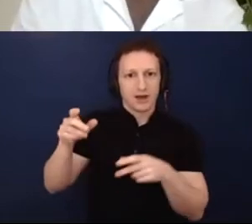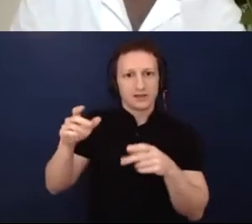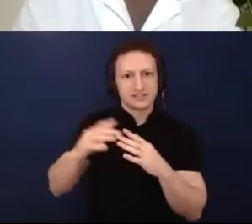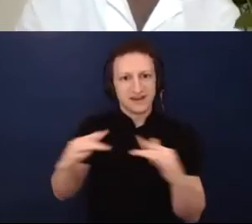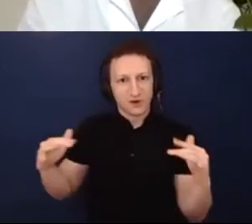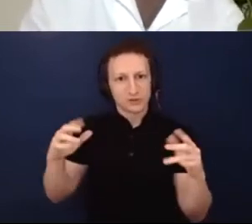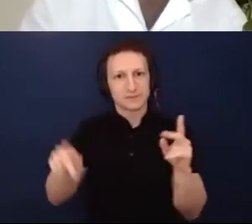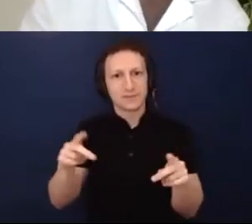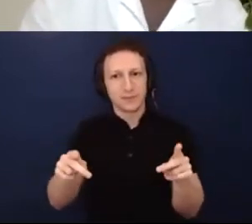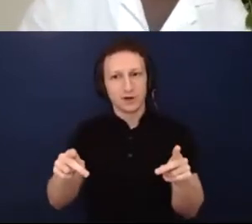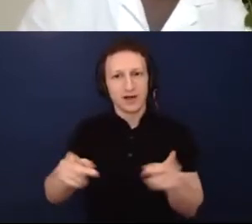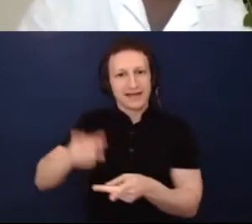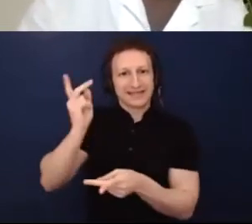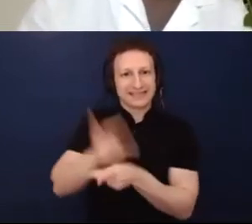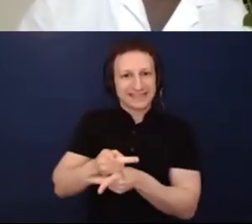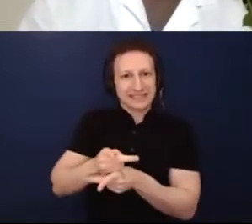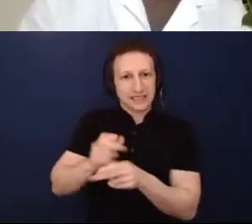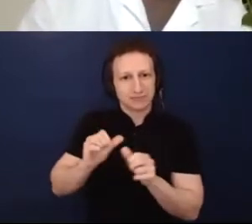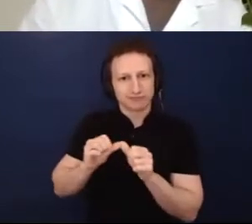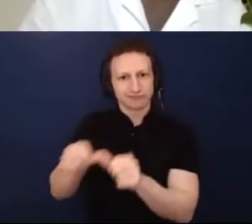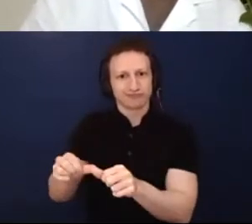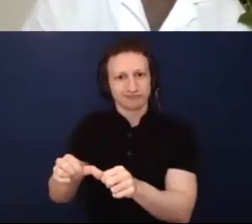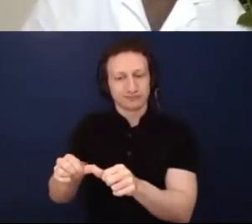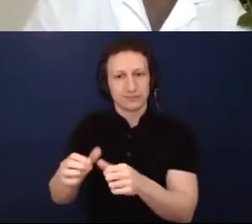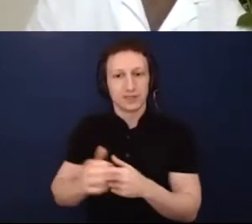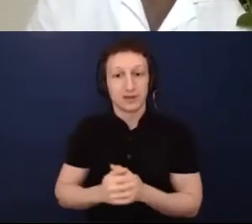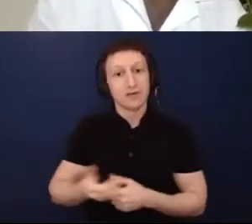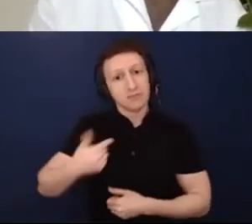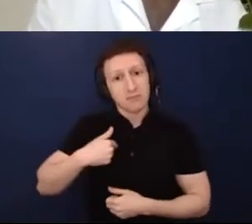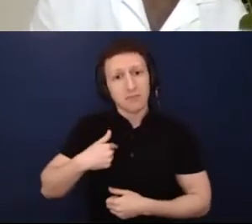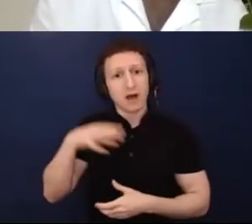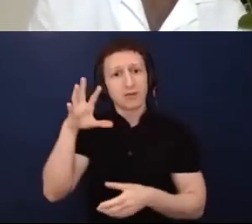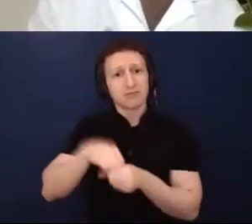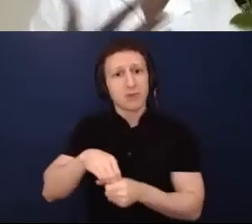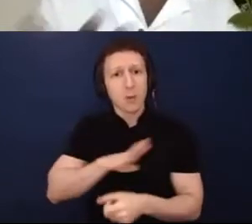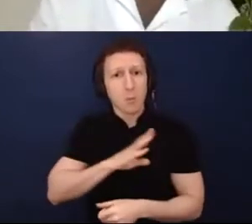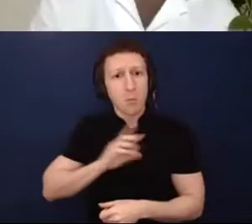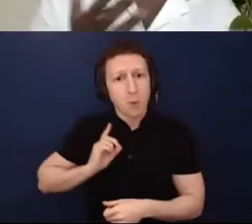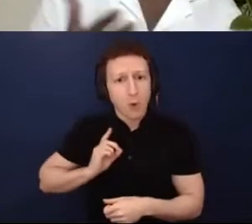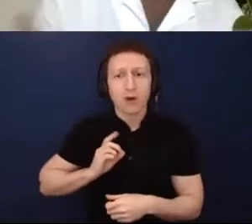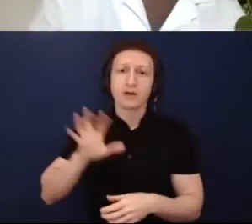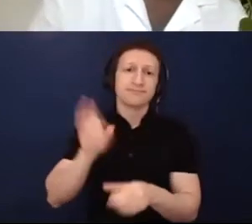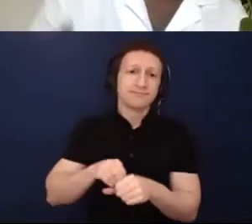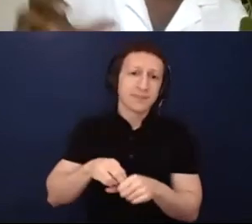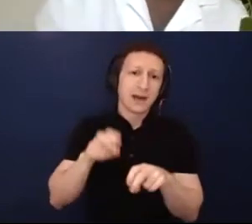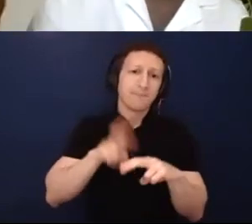I've been on panels, I've served in different capacities in